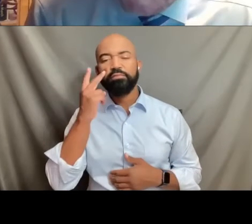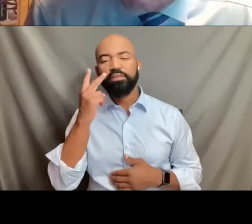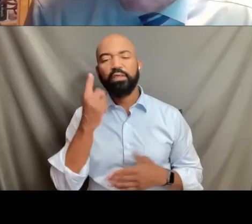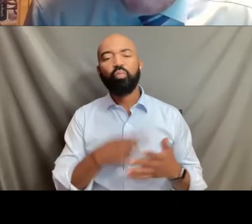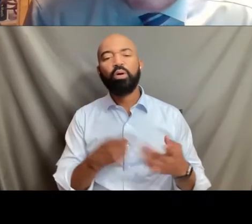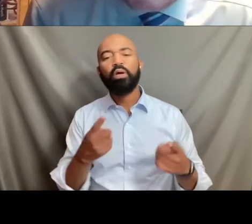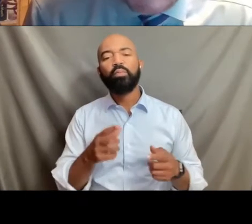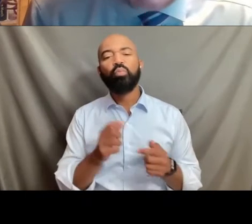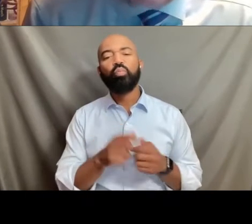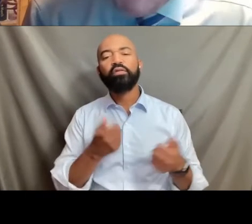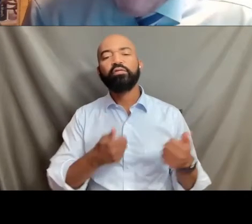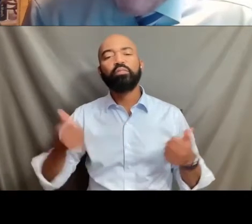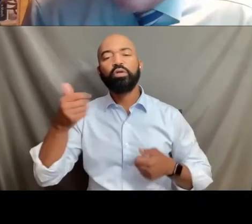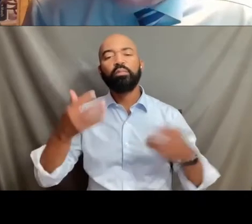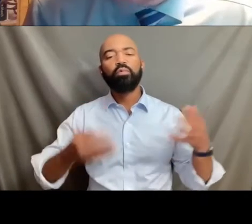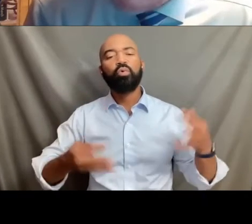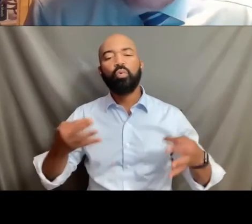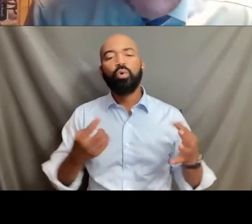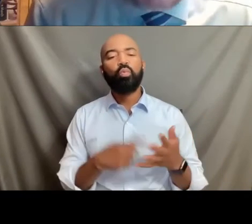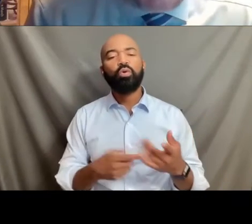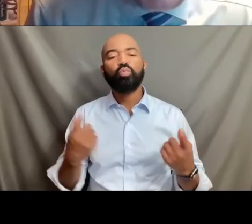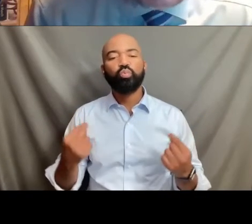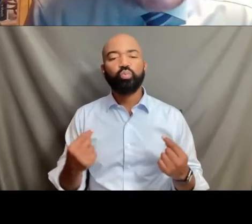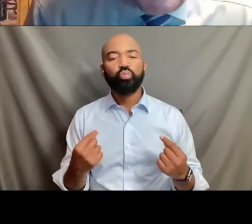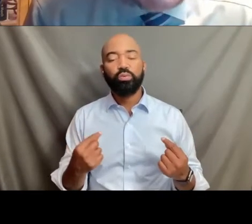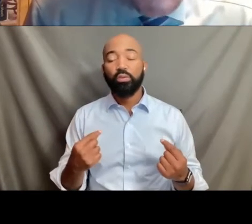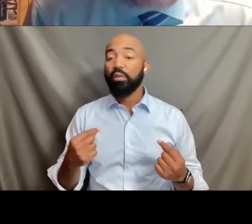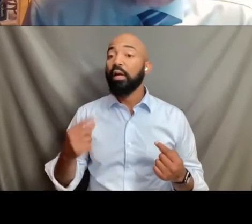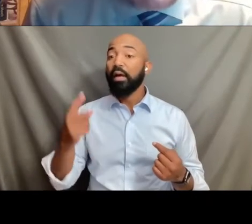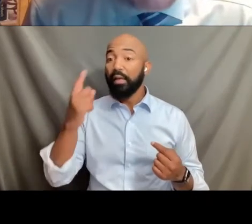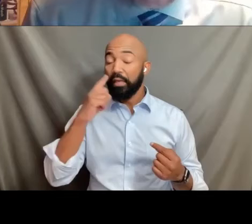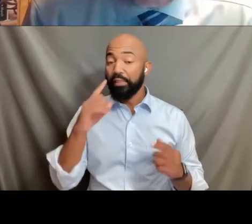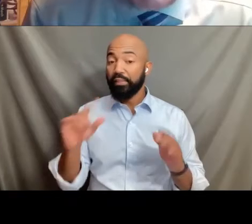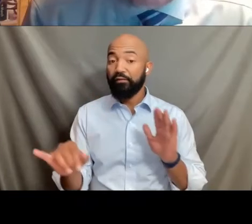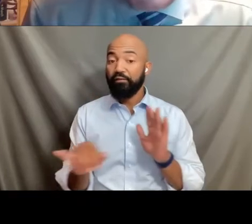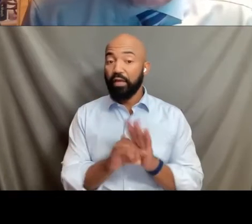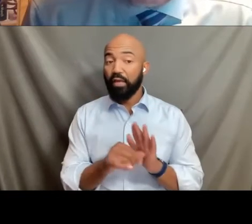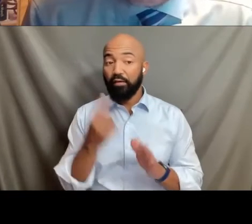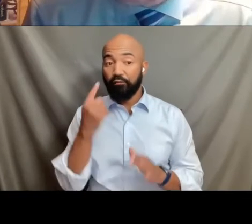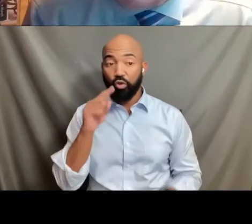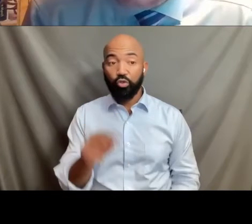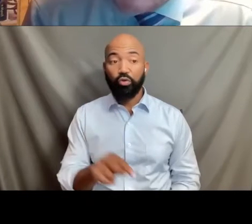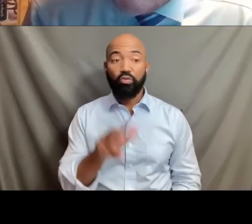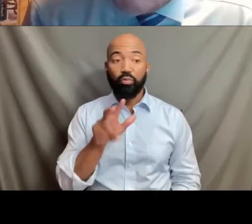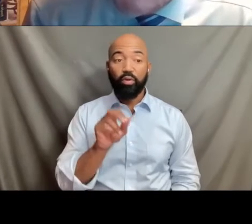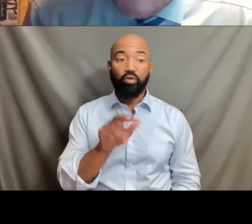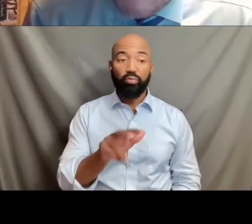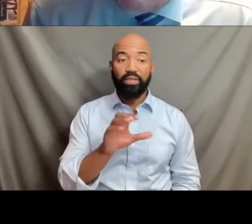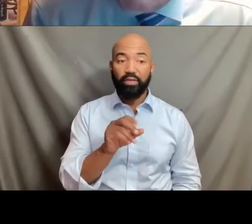what they will do with this case. I identify it for you tonight, 303 Creative v. Elenis,